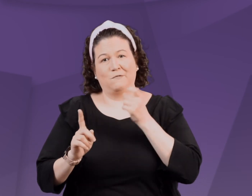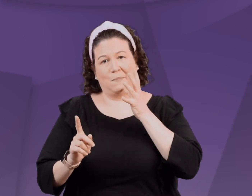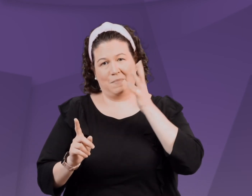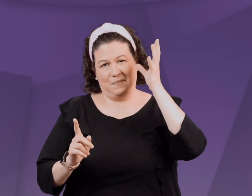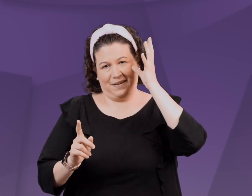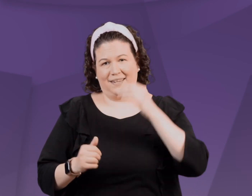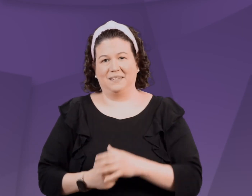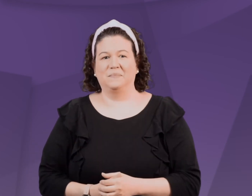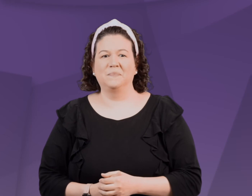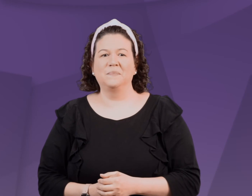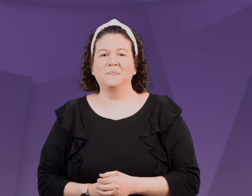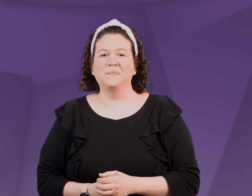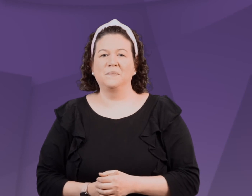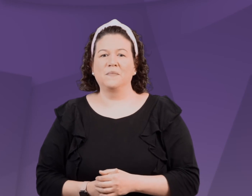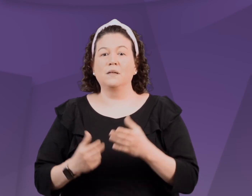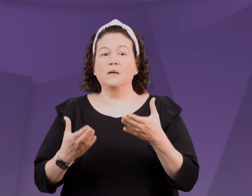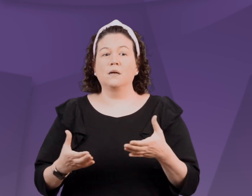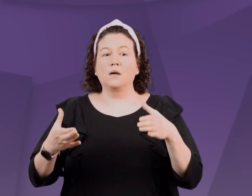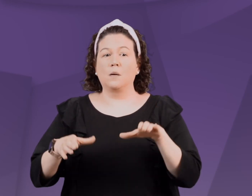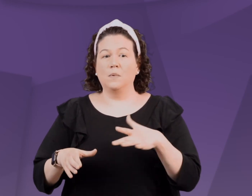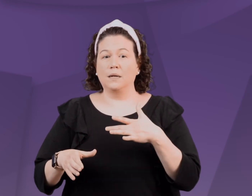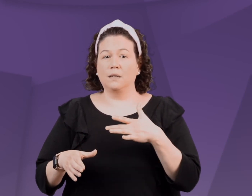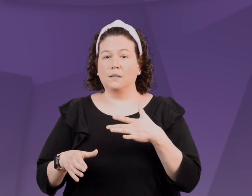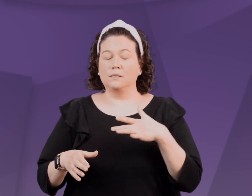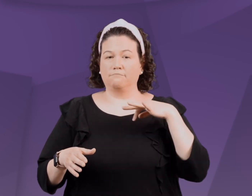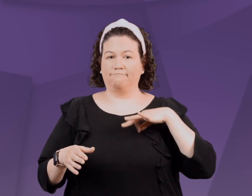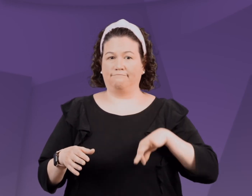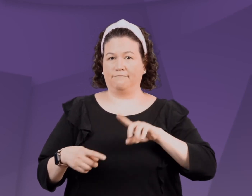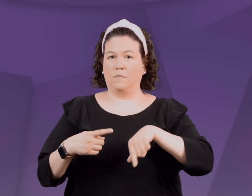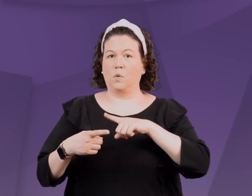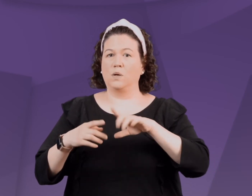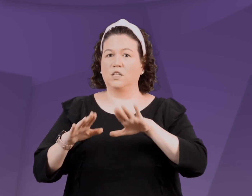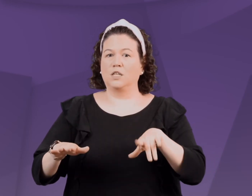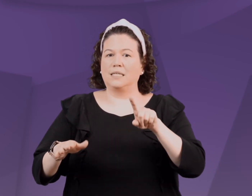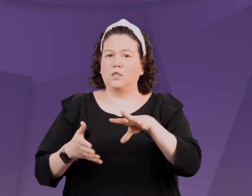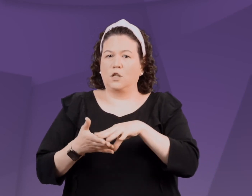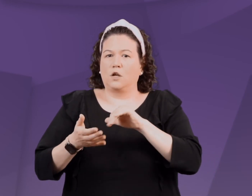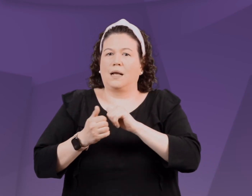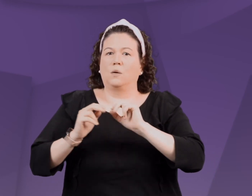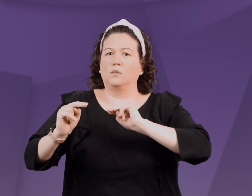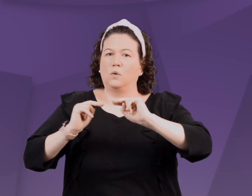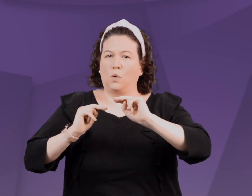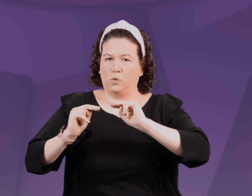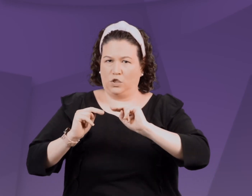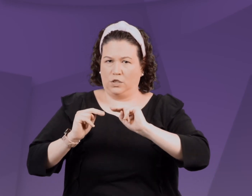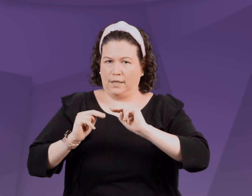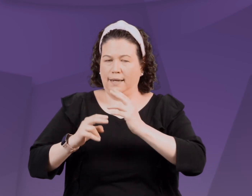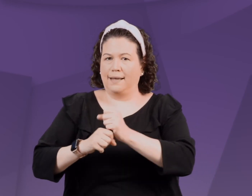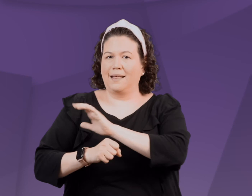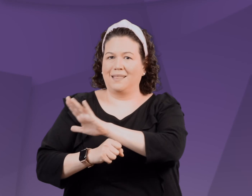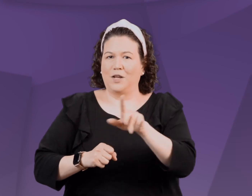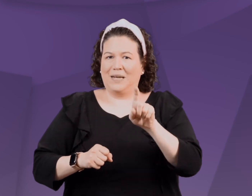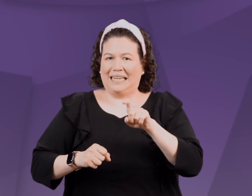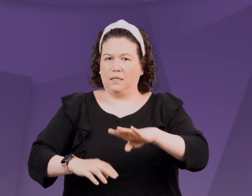patience, and understanding on the part of the parent. Compromises are useful when a child needs to learn how